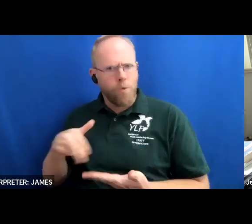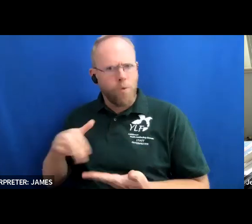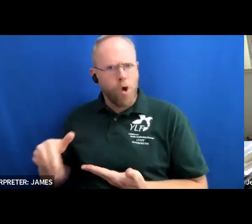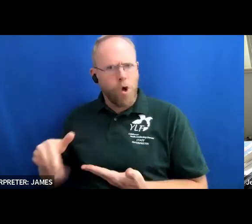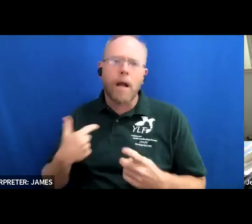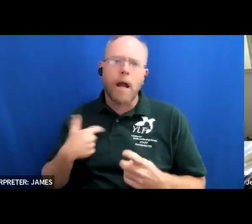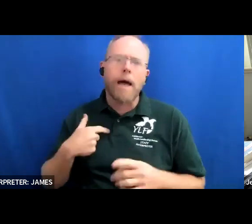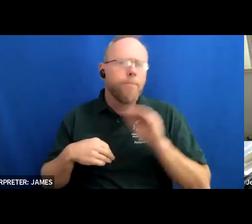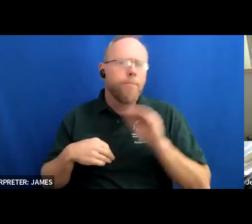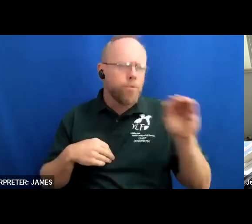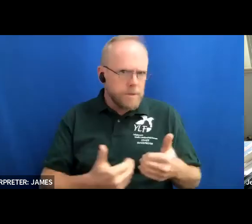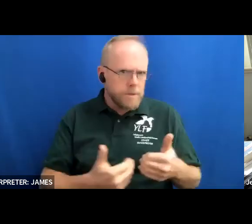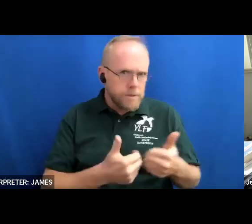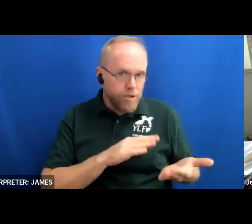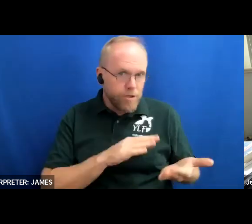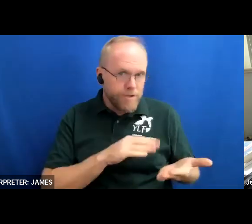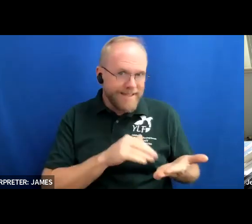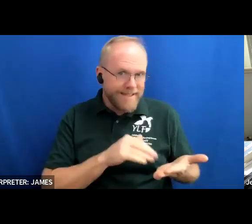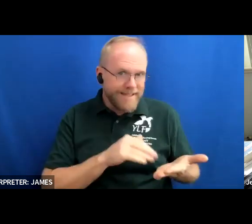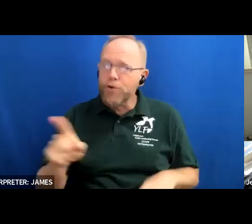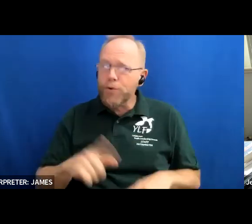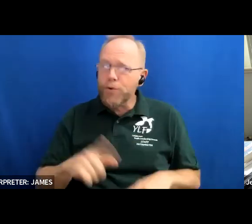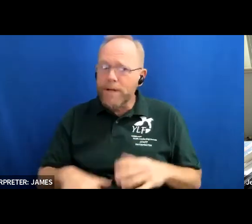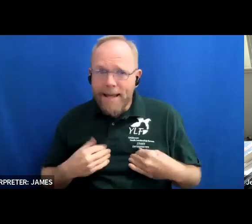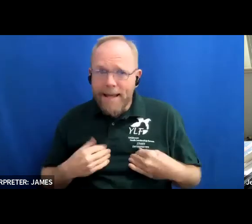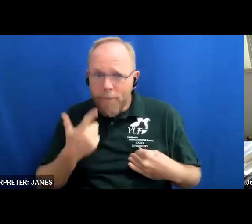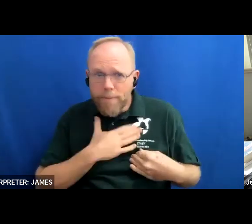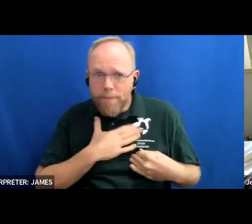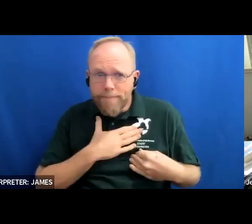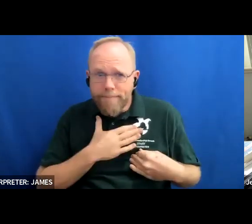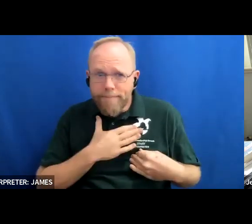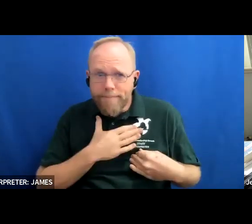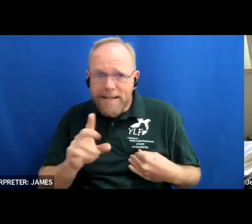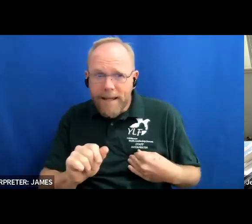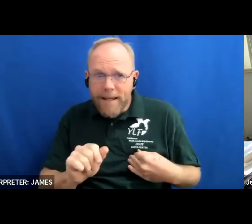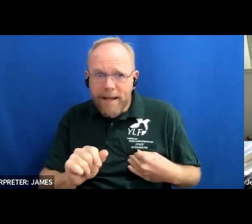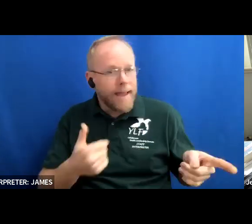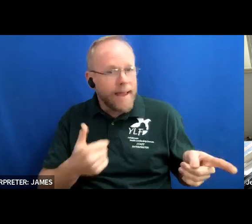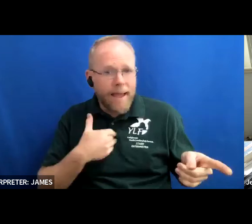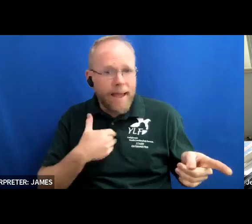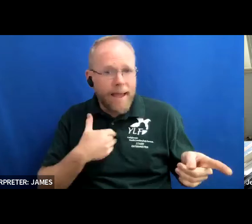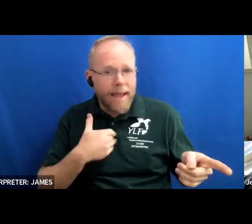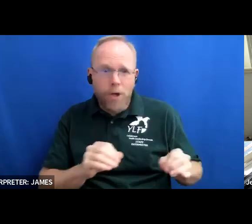take me due to my disability and there was no wheelchair access so i attended a school